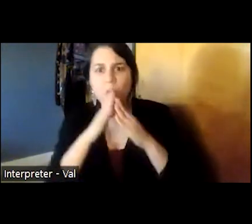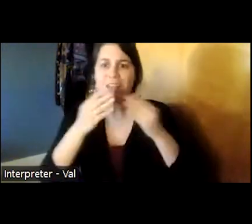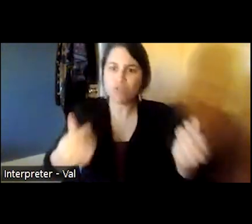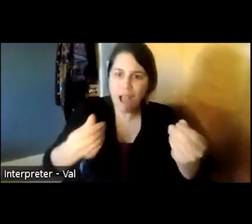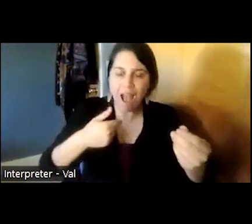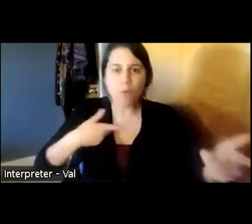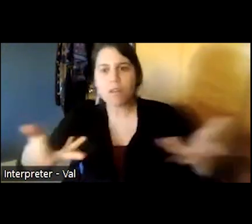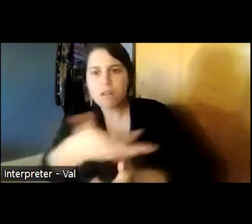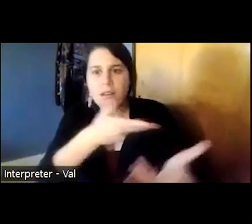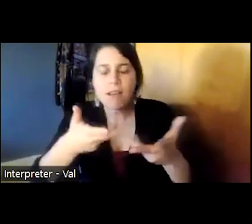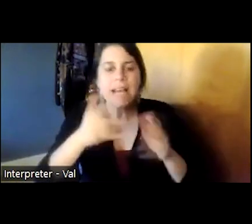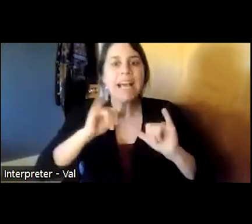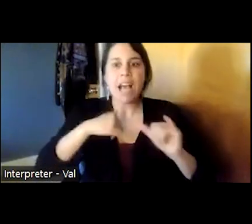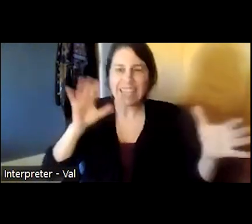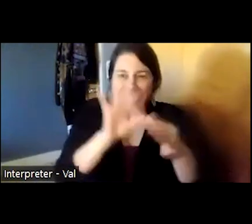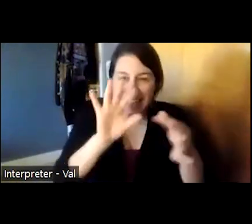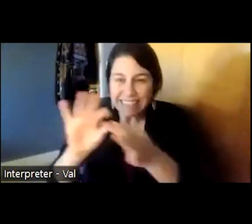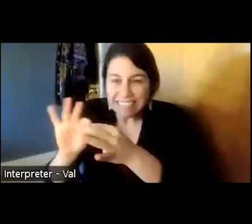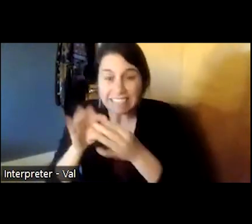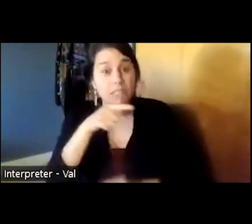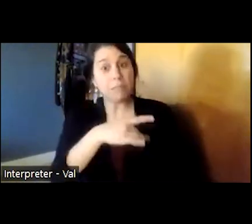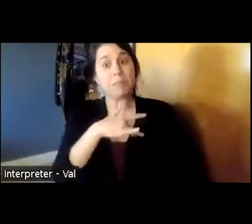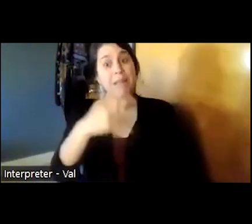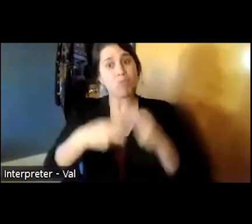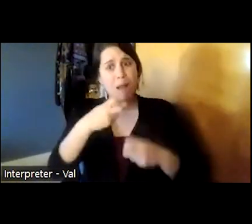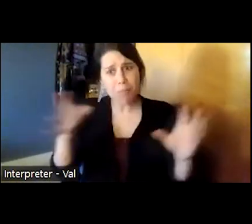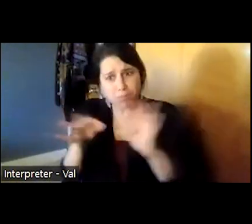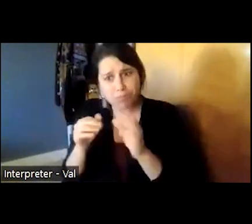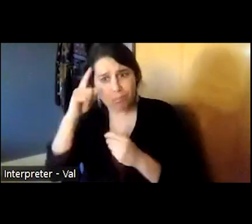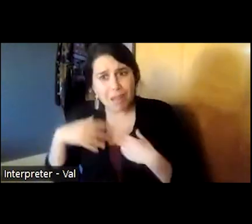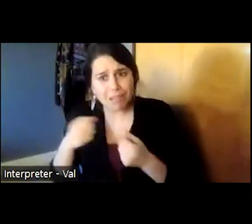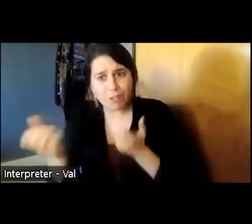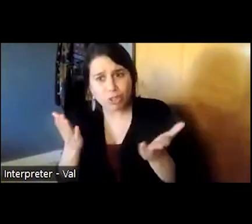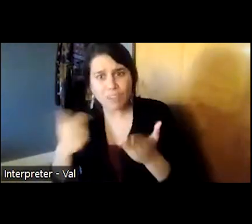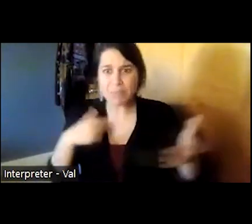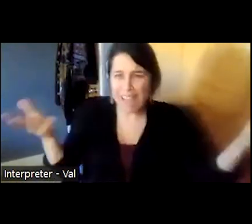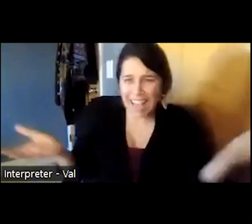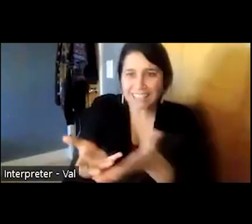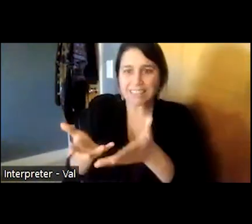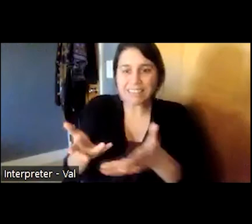had difficulty connecting with traditional mental health services and by engaging them